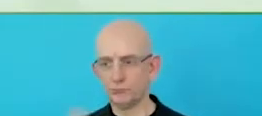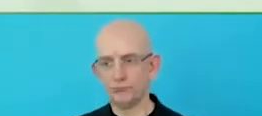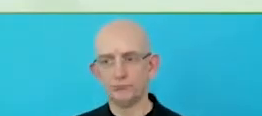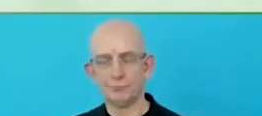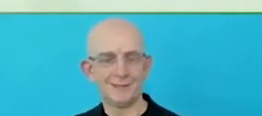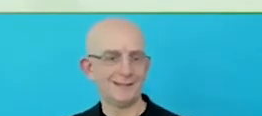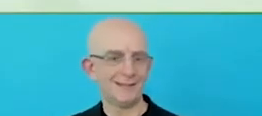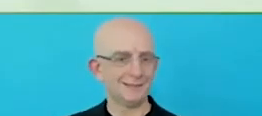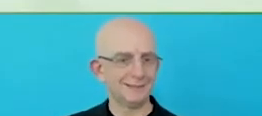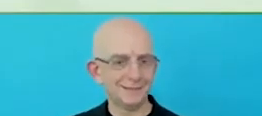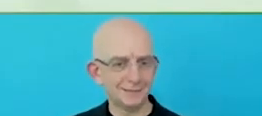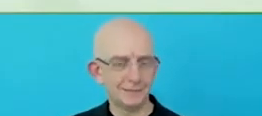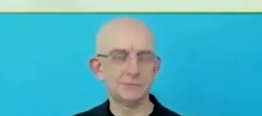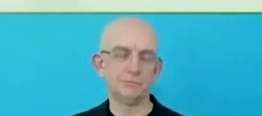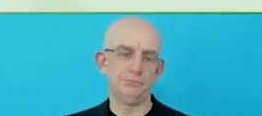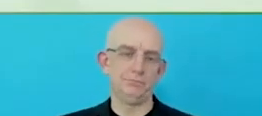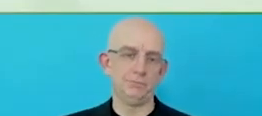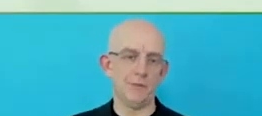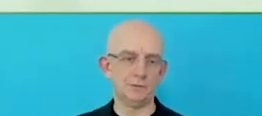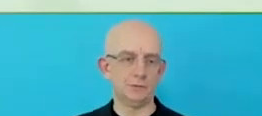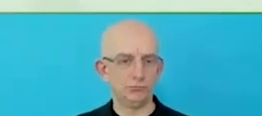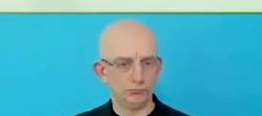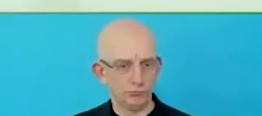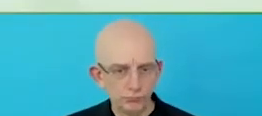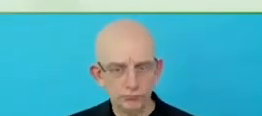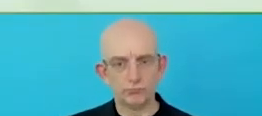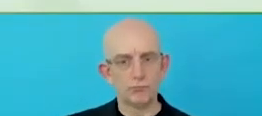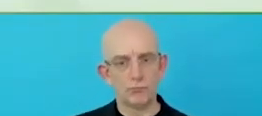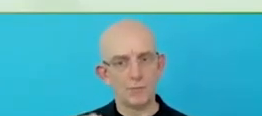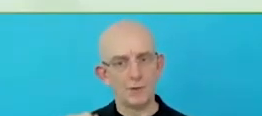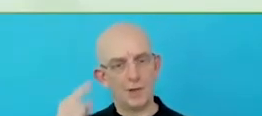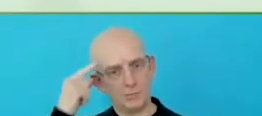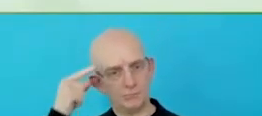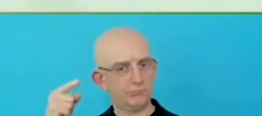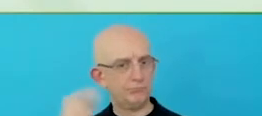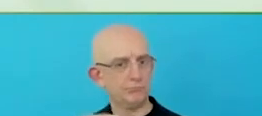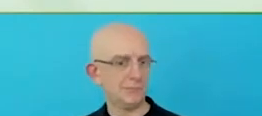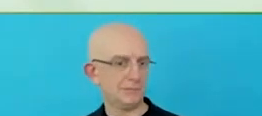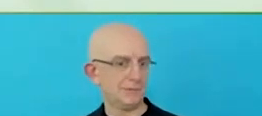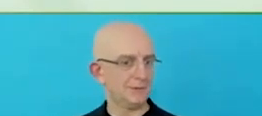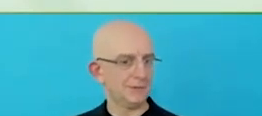are five key stakeholder groups across our employees, our customers,